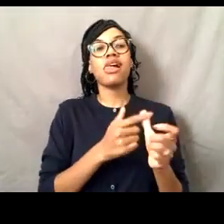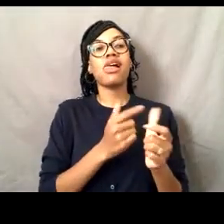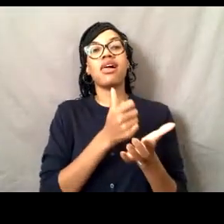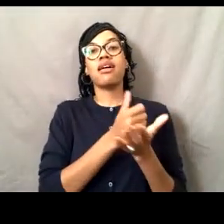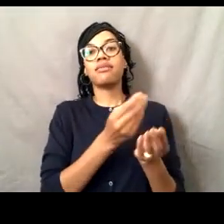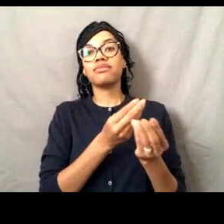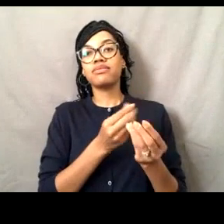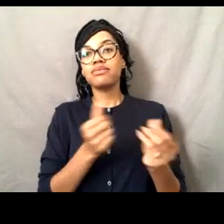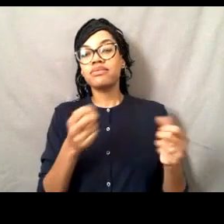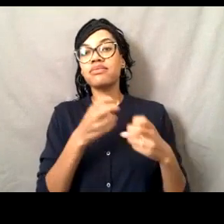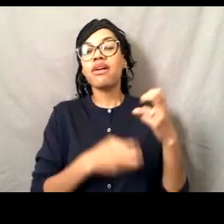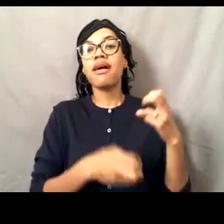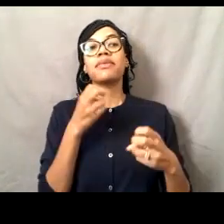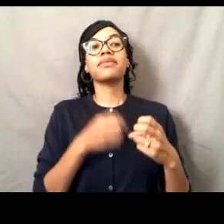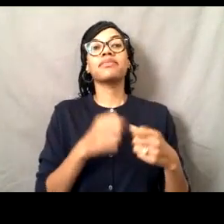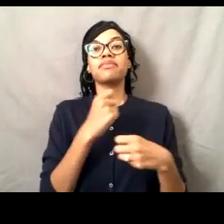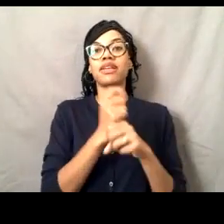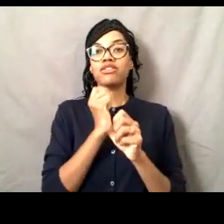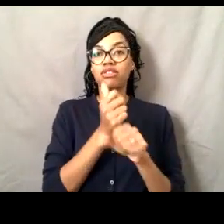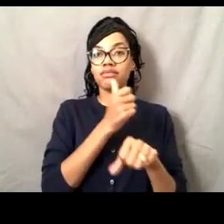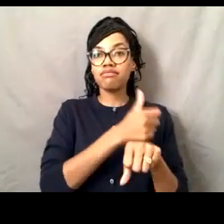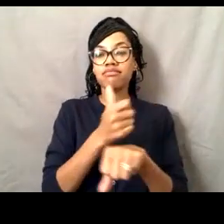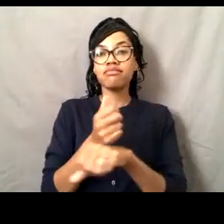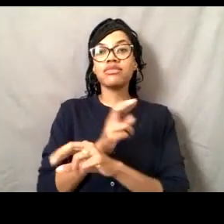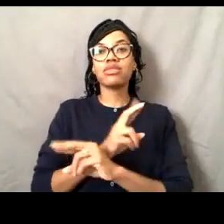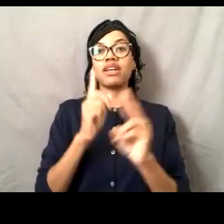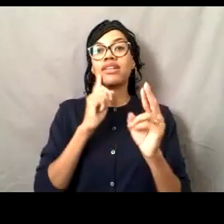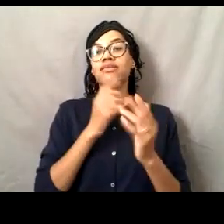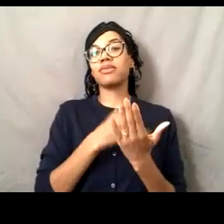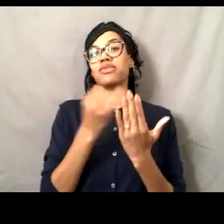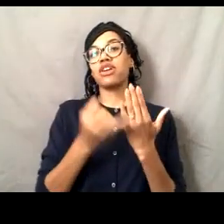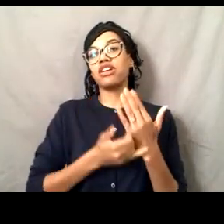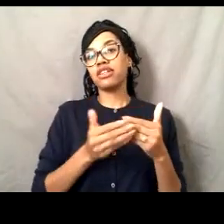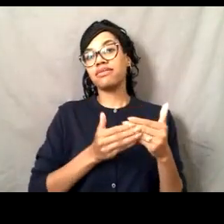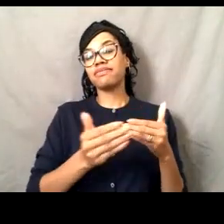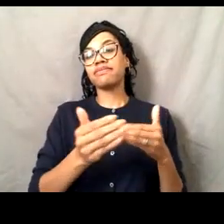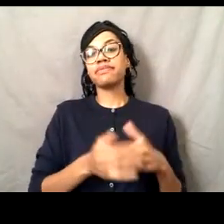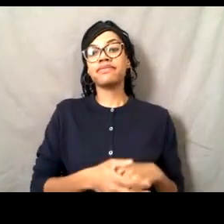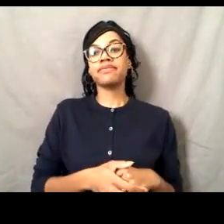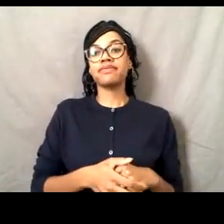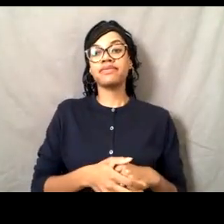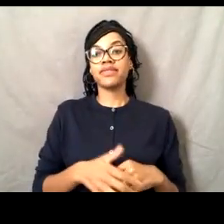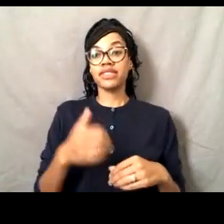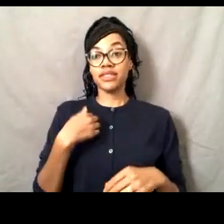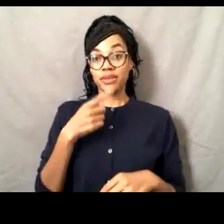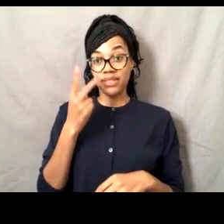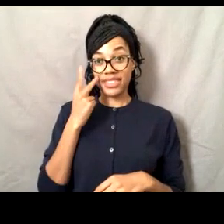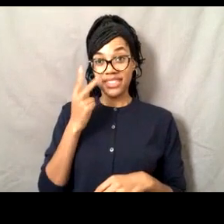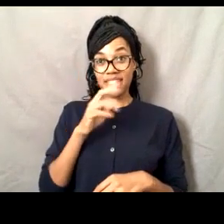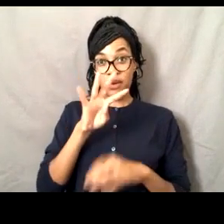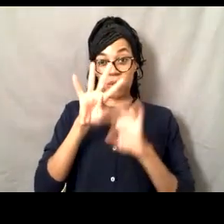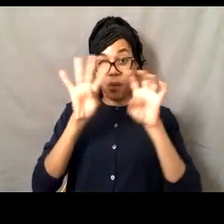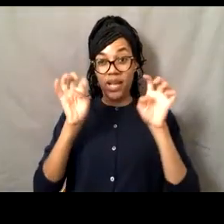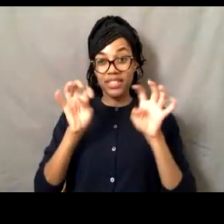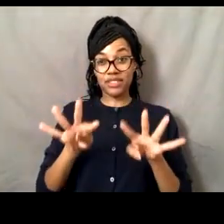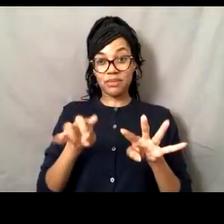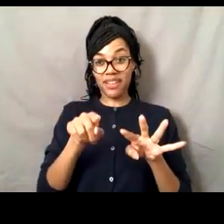that they have everything in place to do their projects. And then I have a big question mark, my next ship assignment